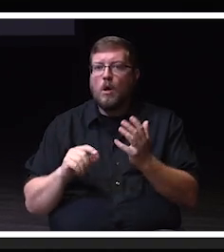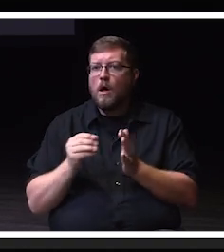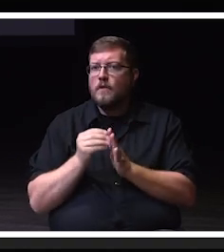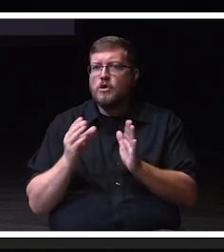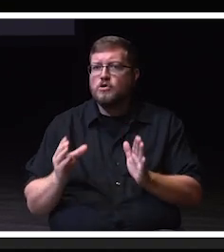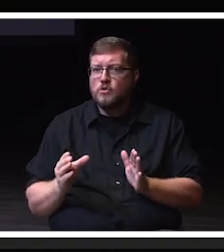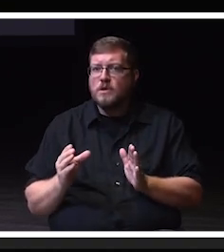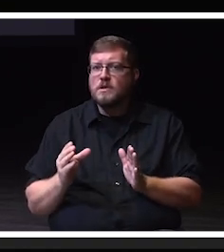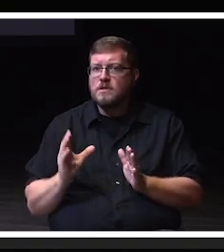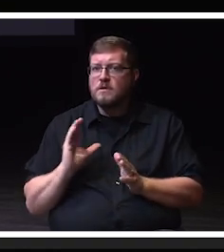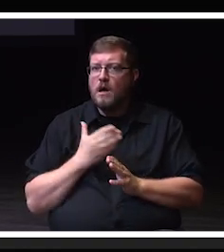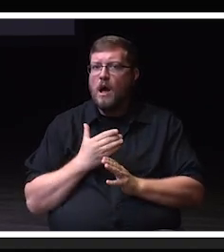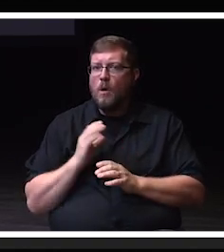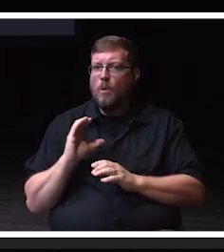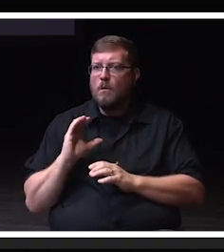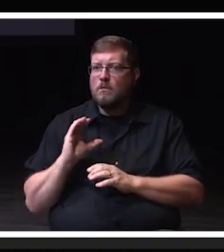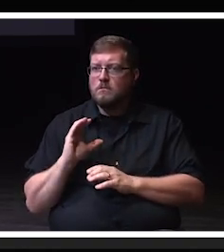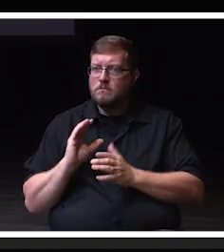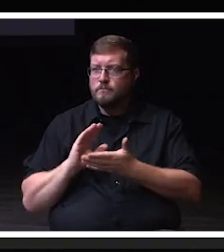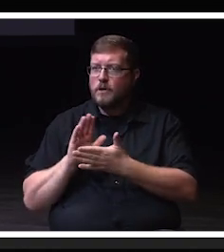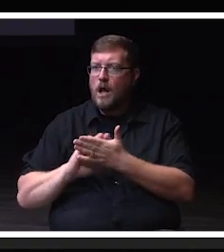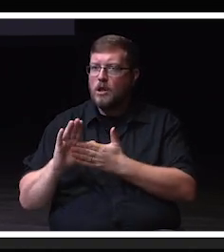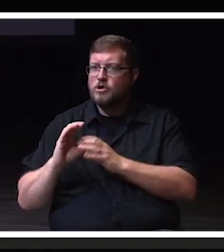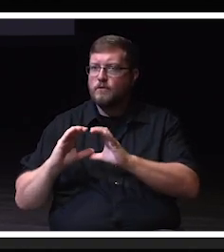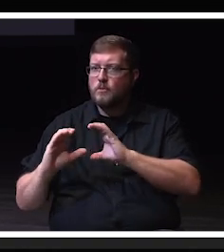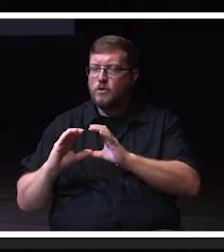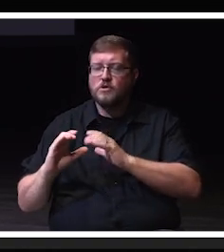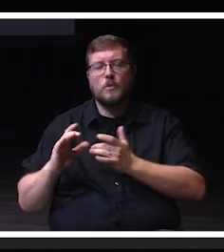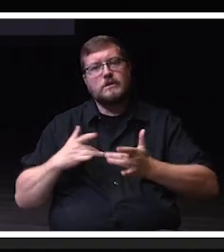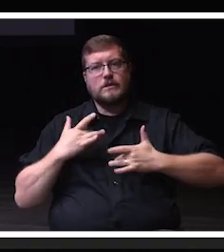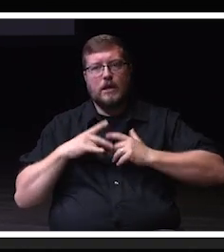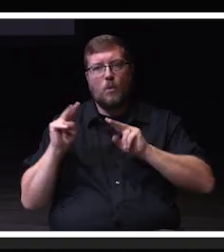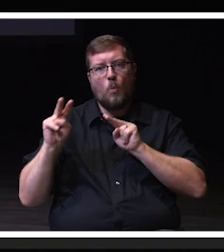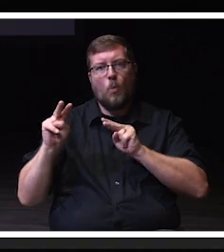So it's it's very exciting for me to watch those videos, to see those students and be reminded